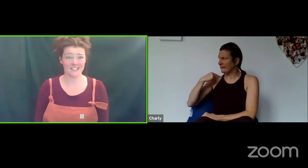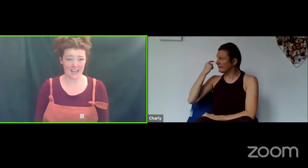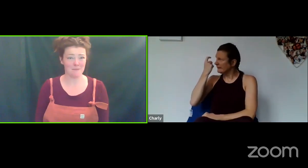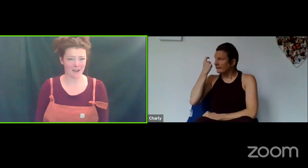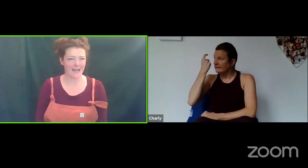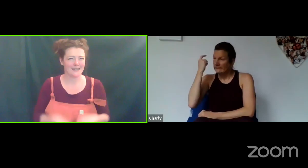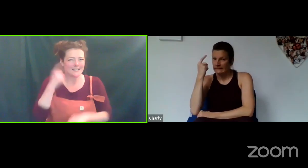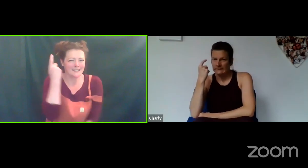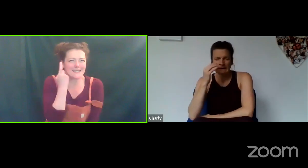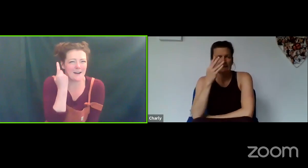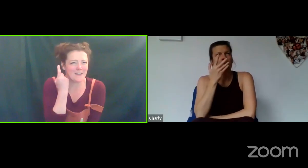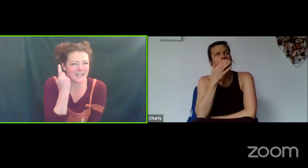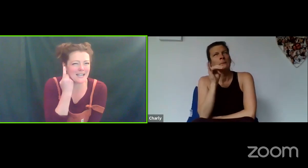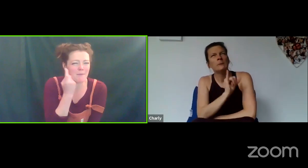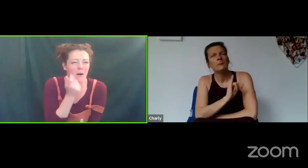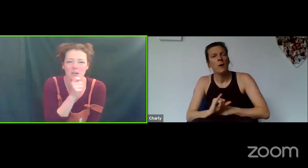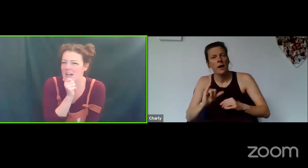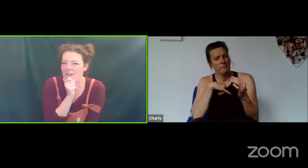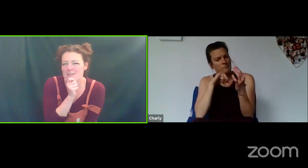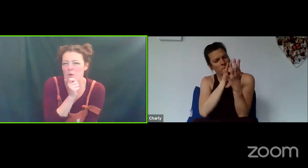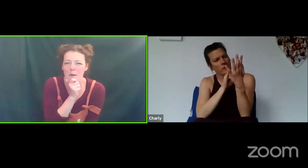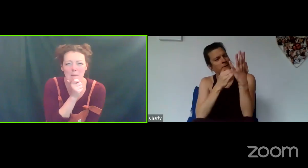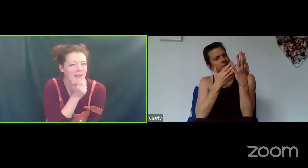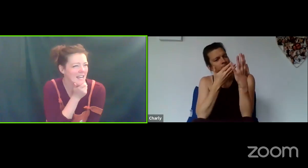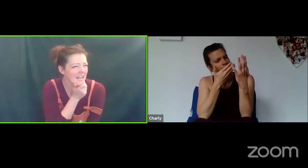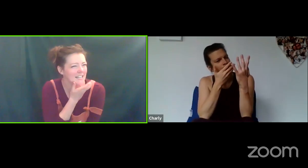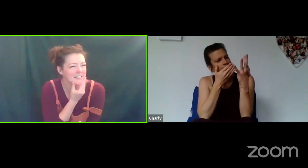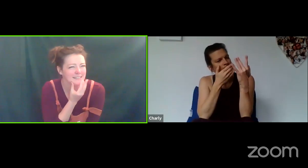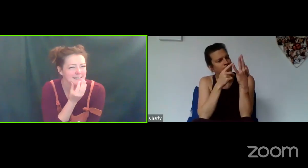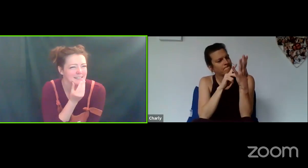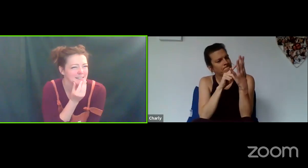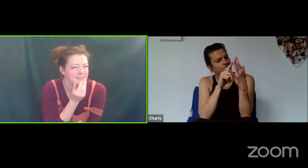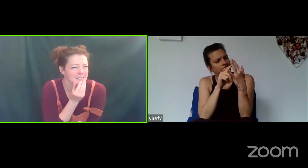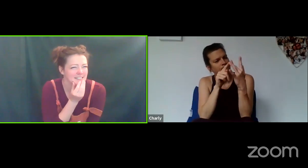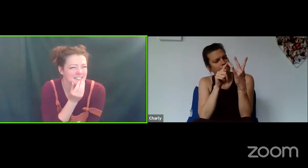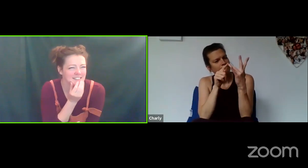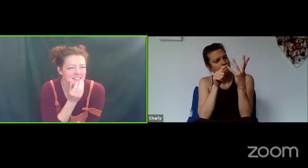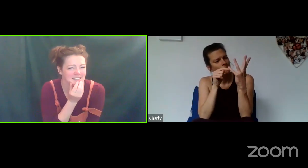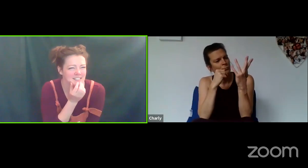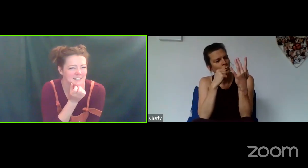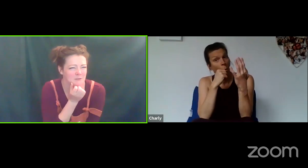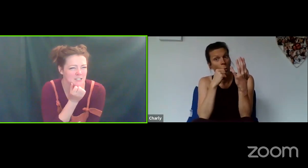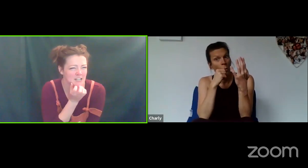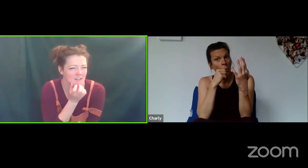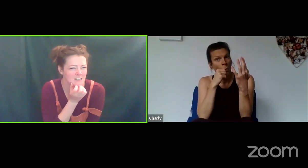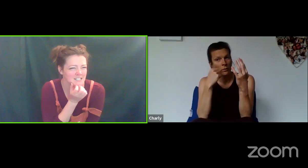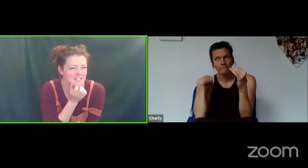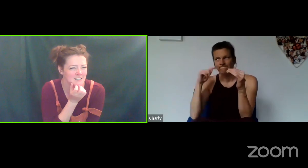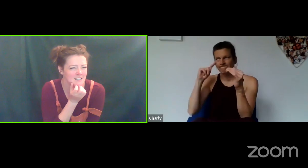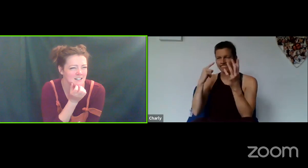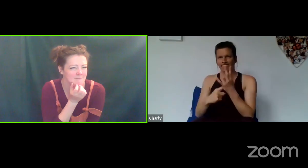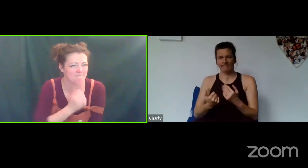the same, OK. let's have a think about which character we might pick... hmm which character?